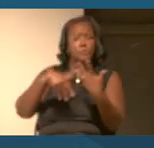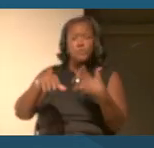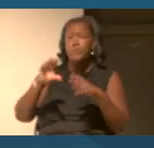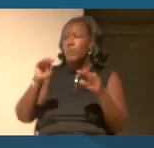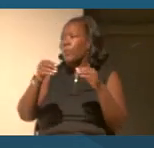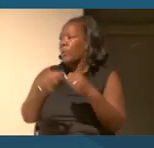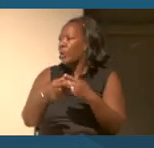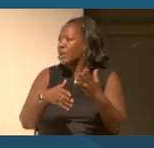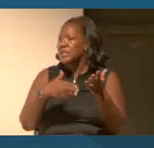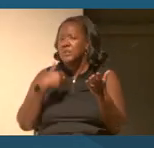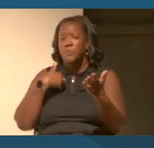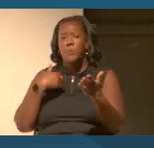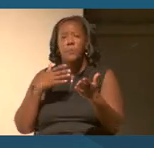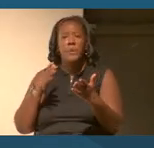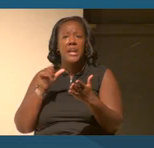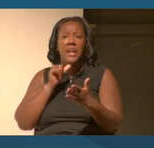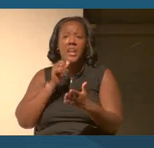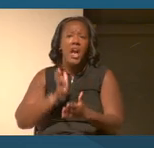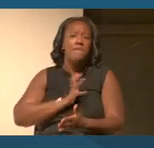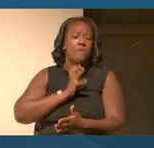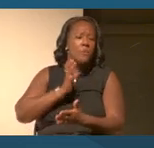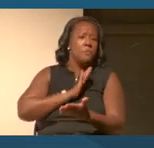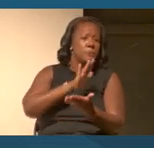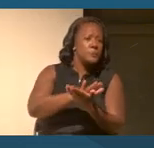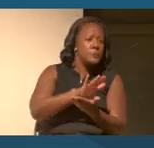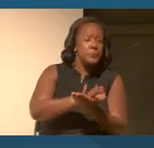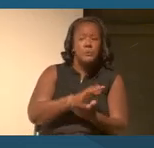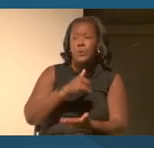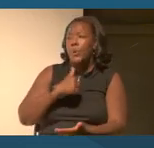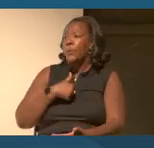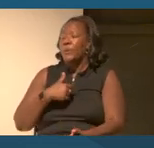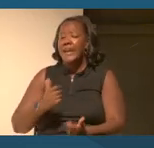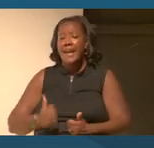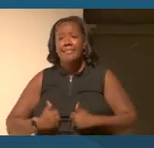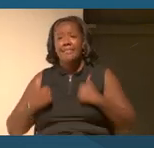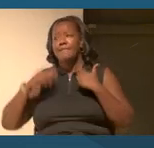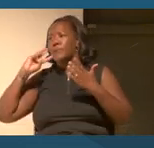We had informal schools, we had living witnesses, we had families.